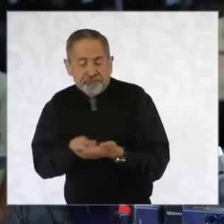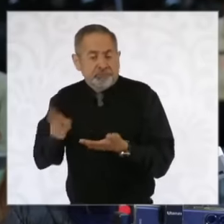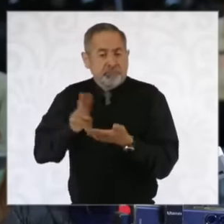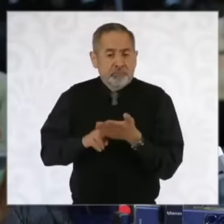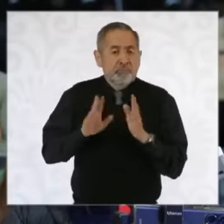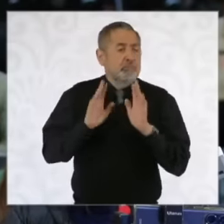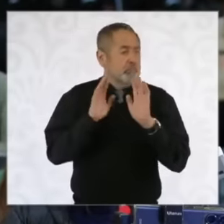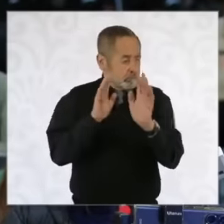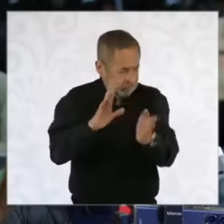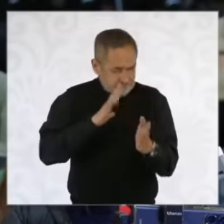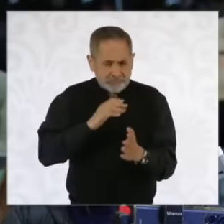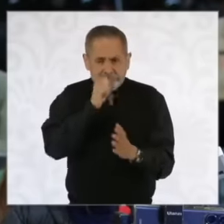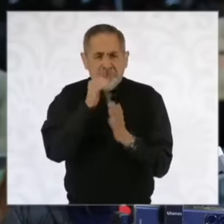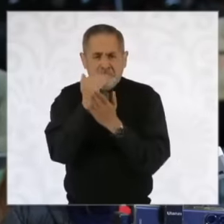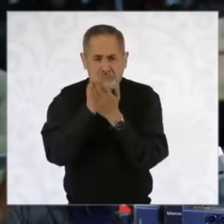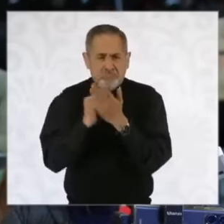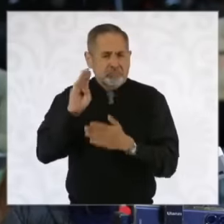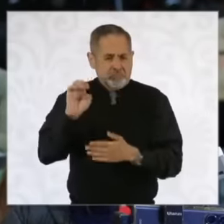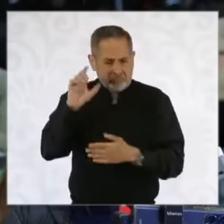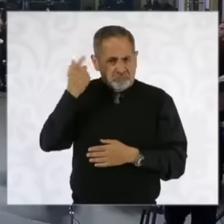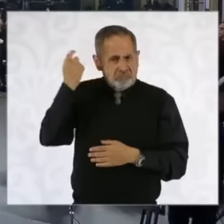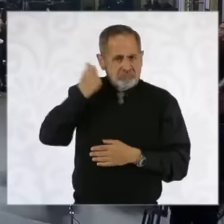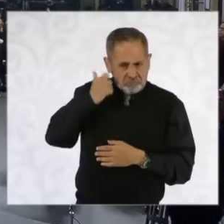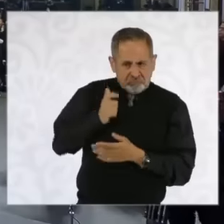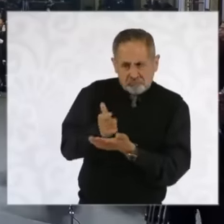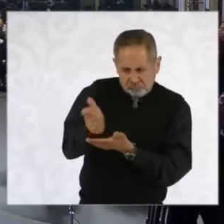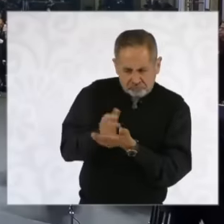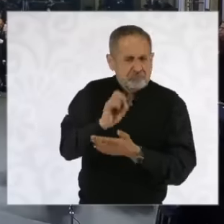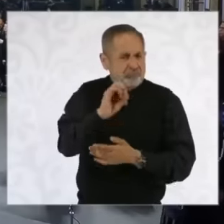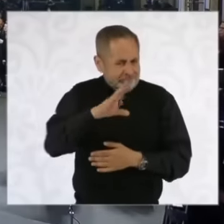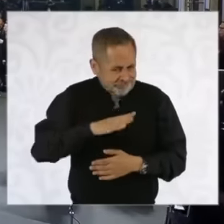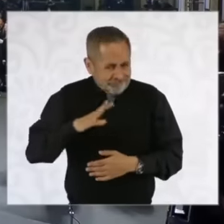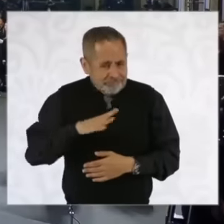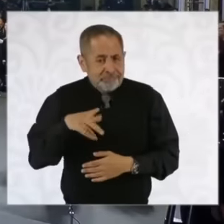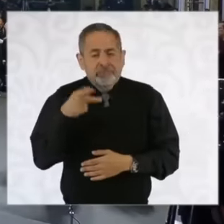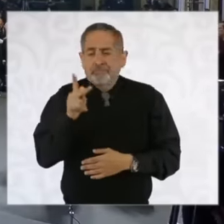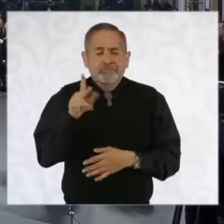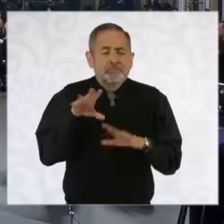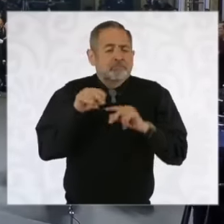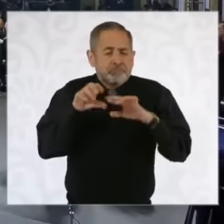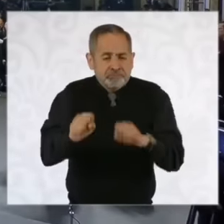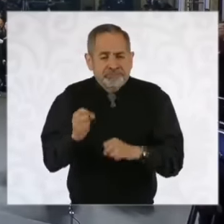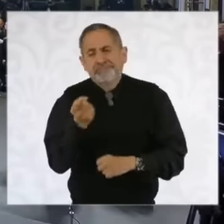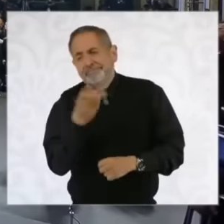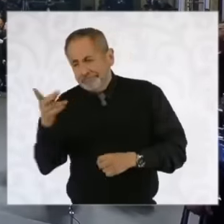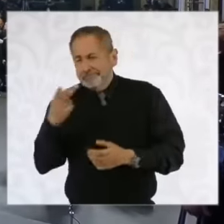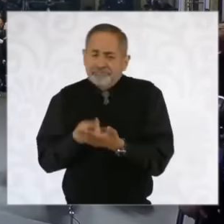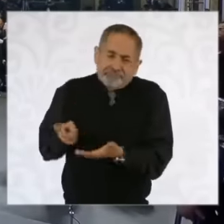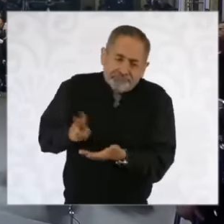an important scholarship system promoted by the governor, the issue eh president Is that the